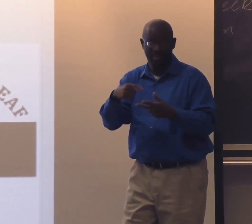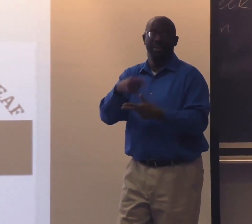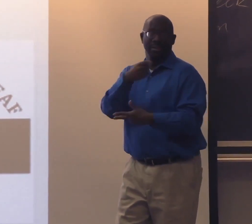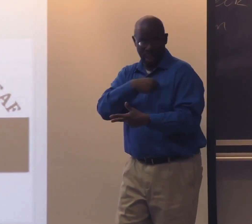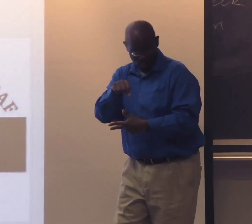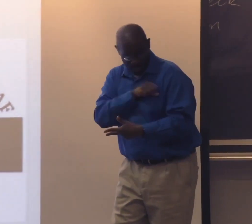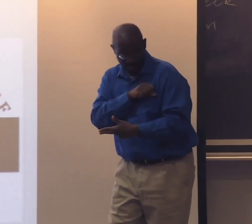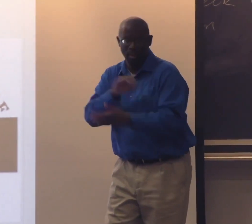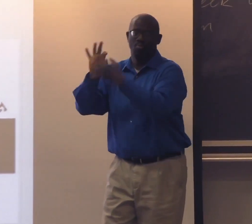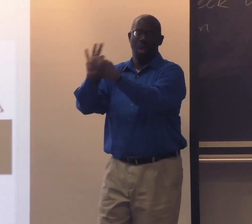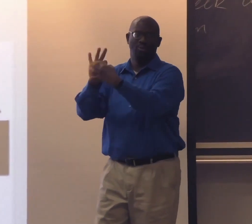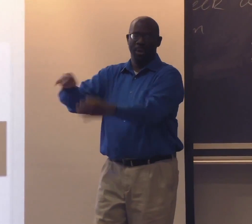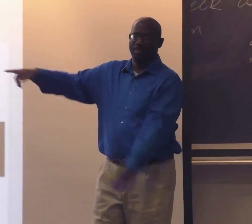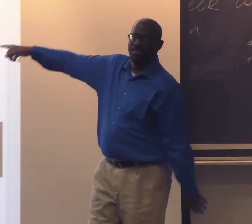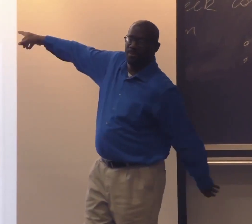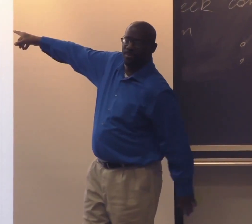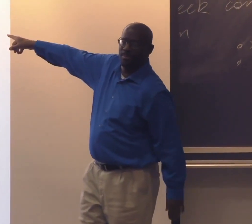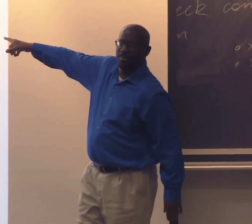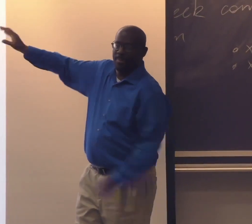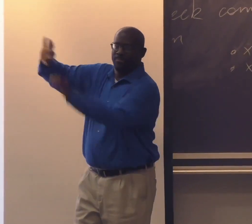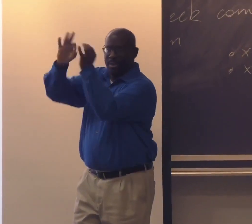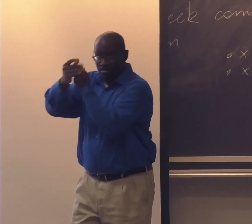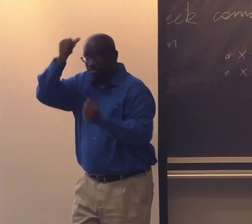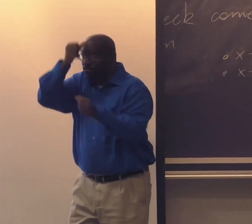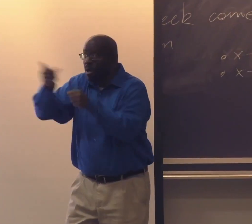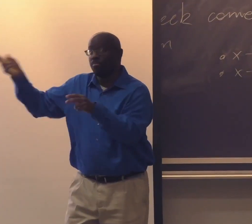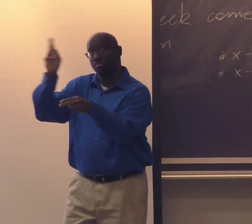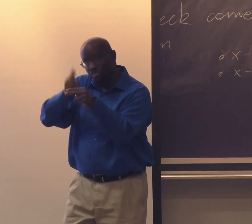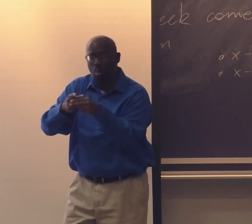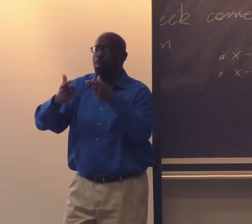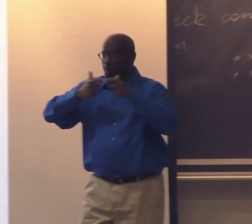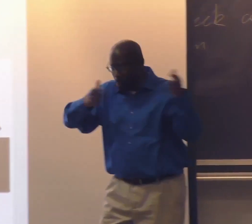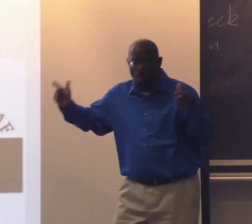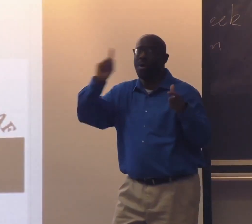and AJ and Shondra are also family members of this family.